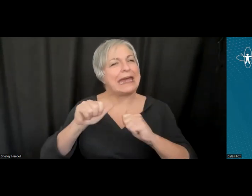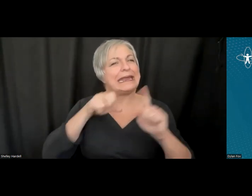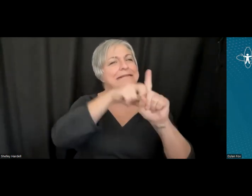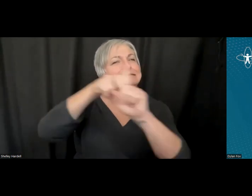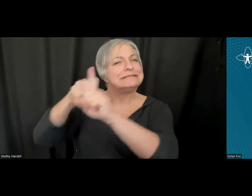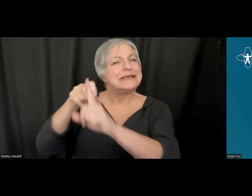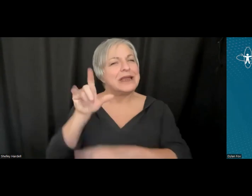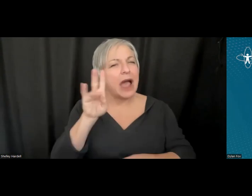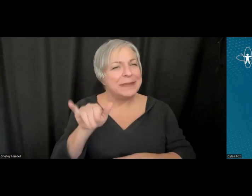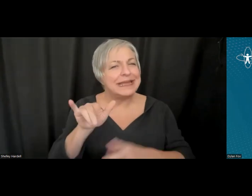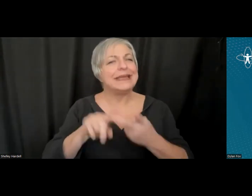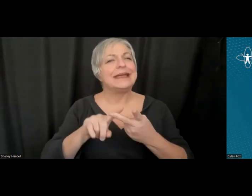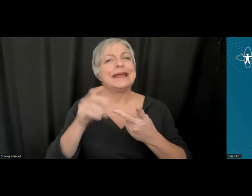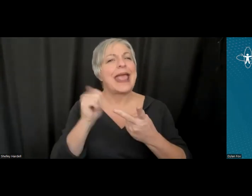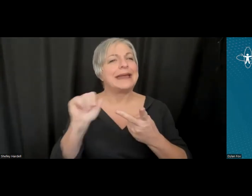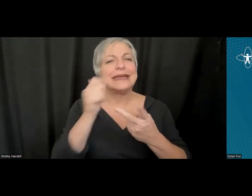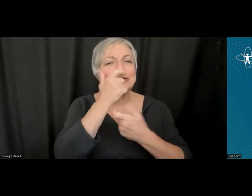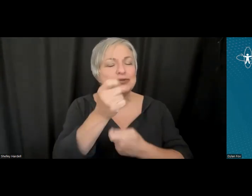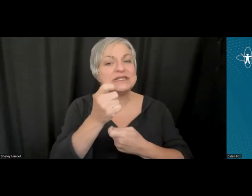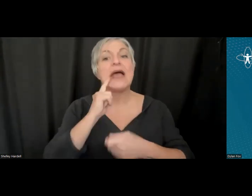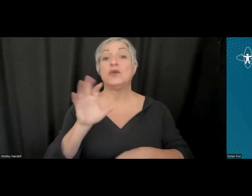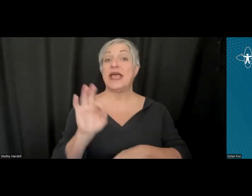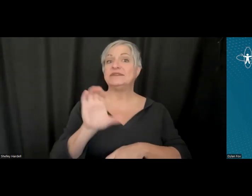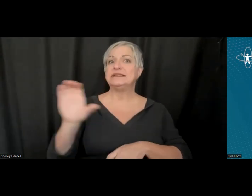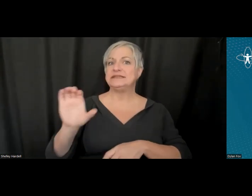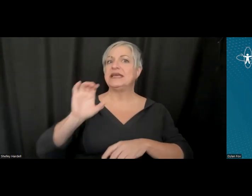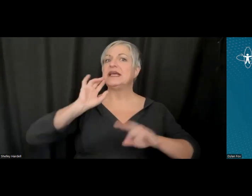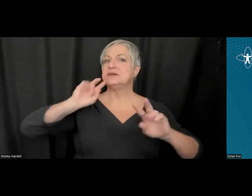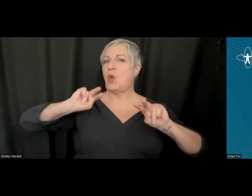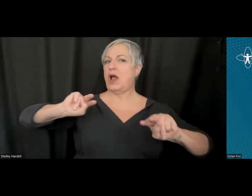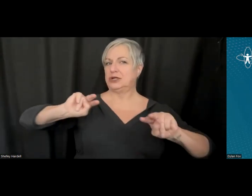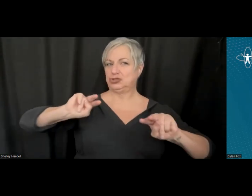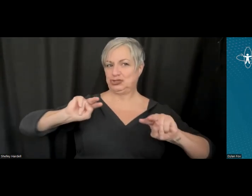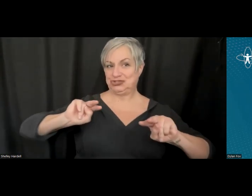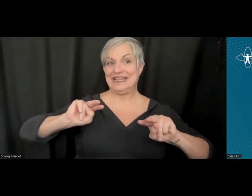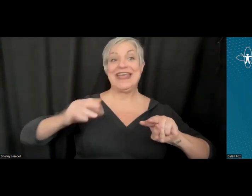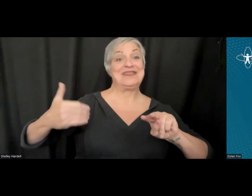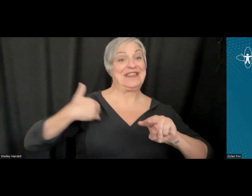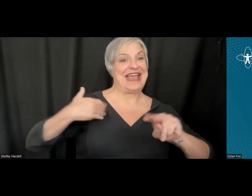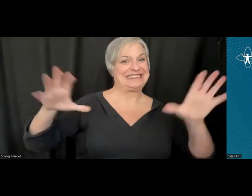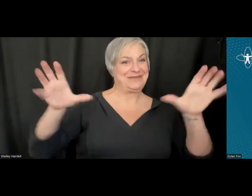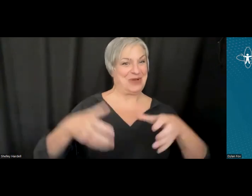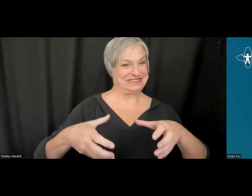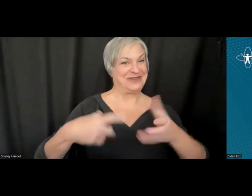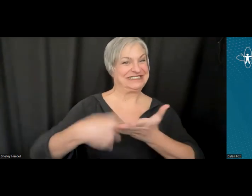had the FCC certainly take an interest in our last symposium, but I'm curious if you have any other insights there.